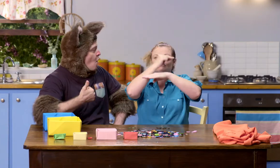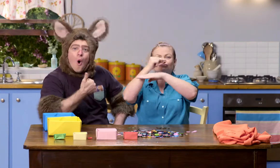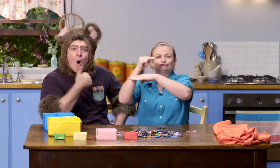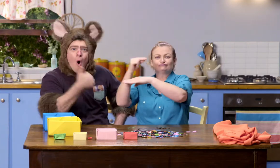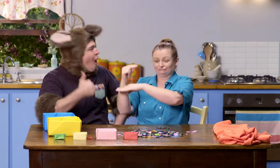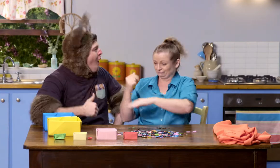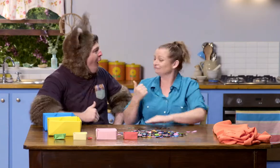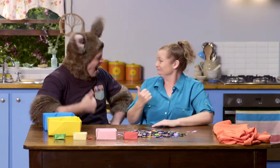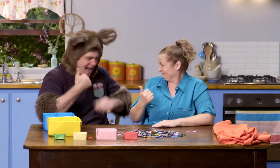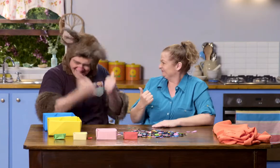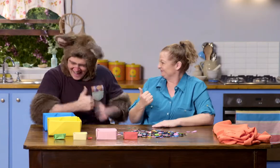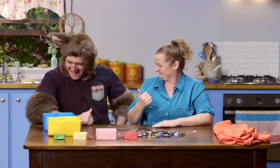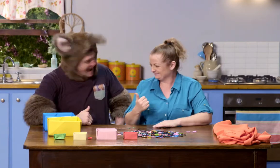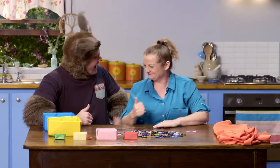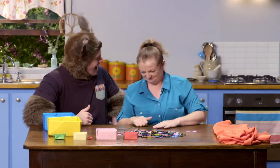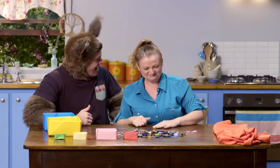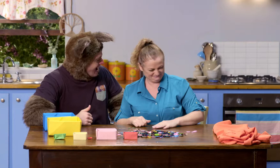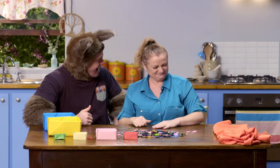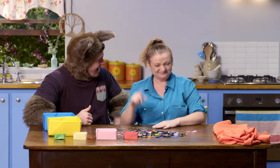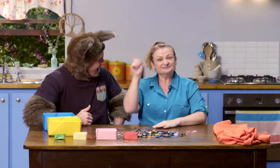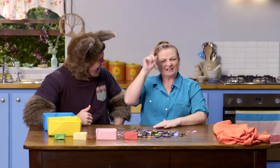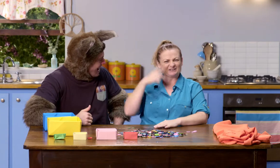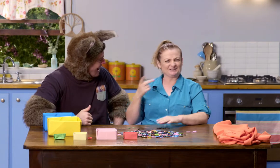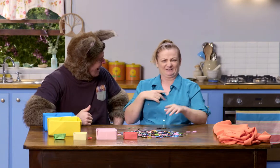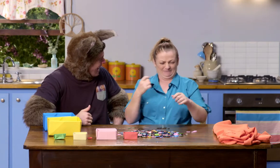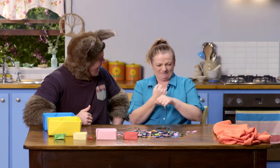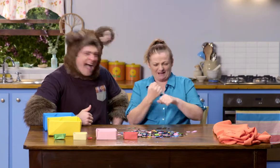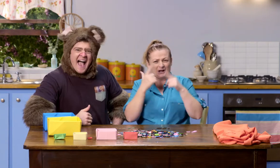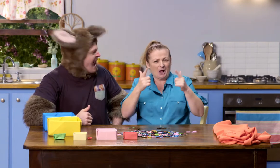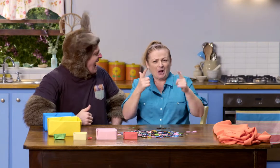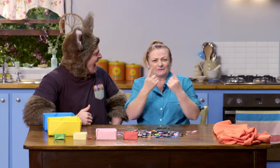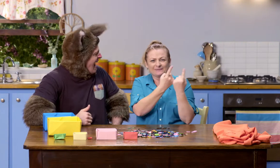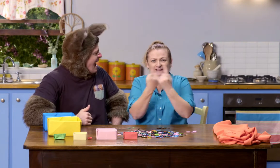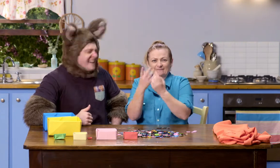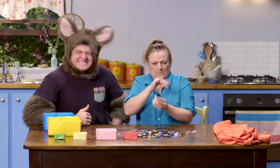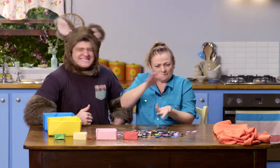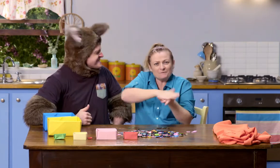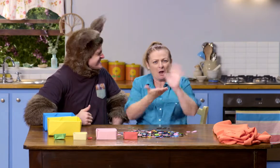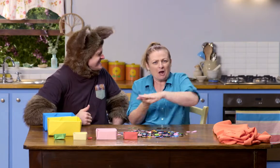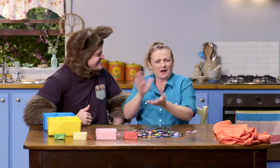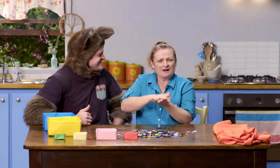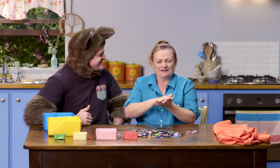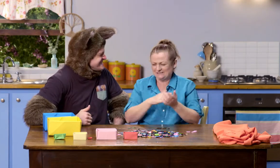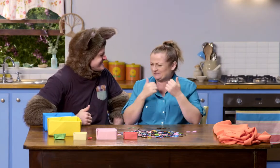They look lovely. Oh, that's great! We've made lots of things today, just from folding.